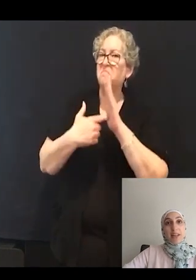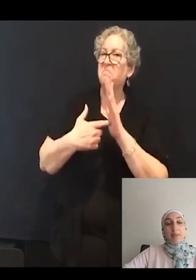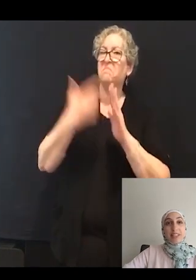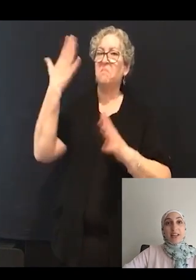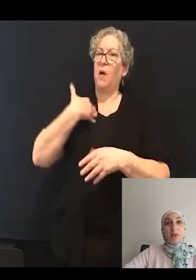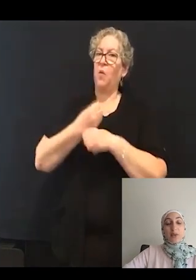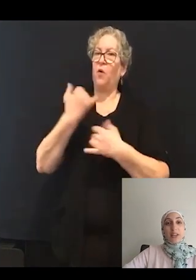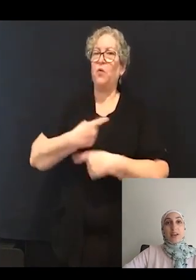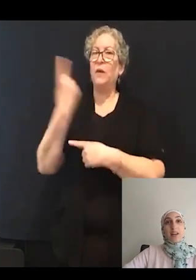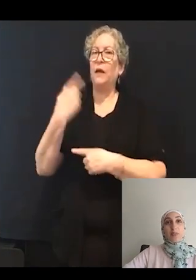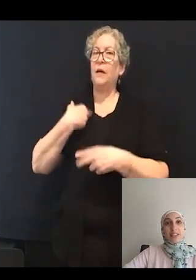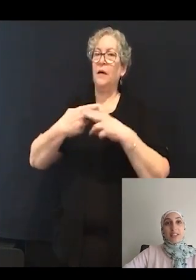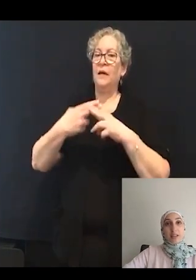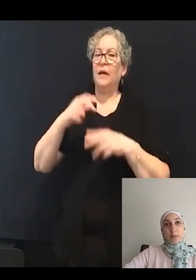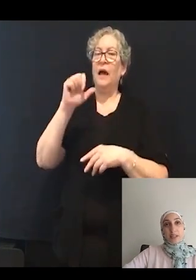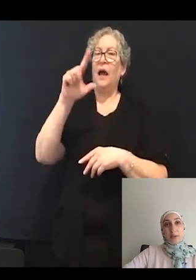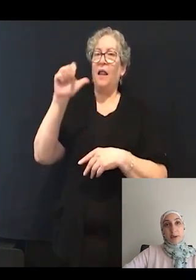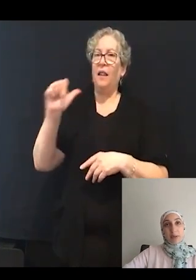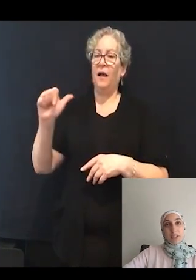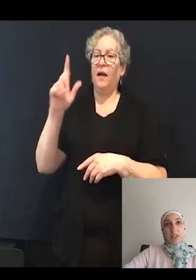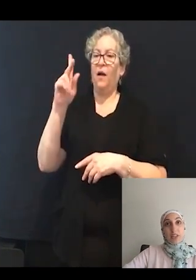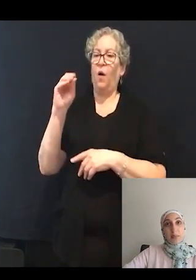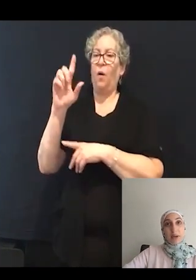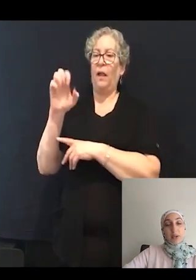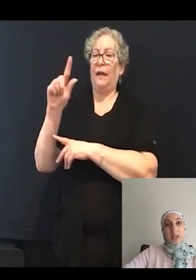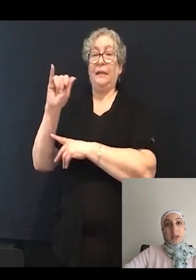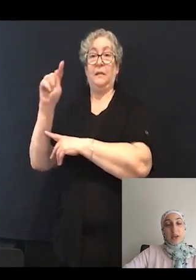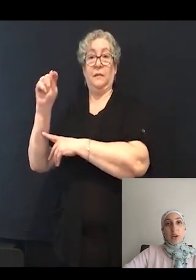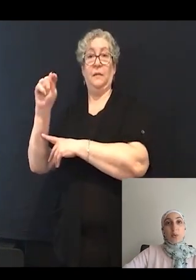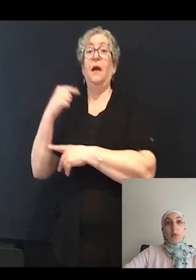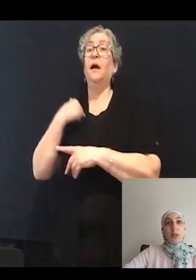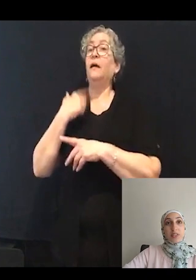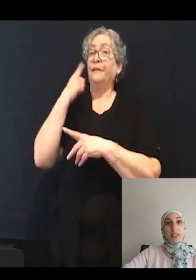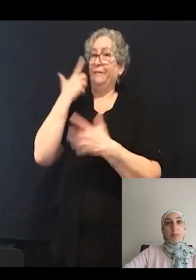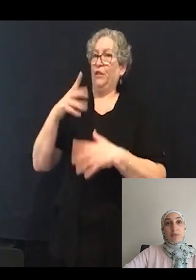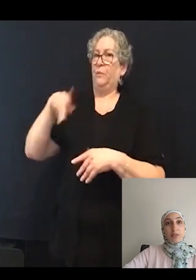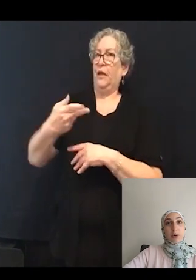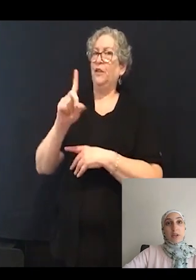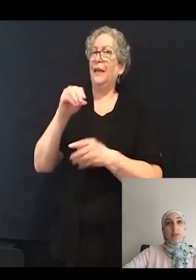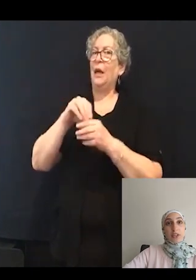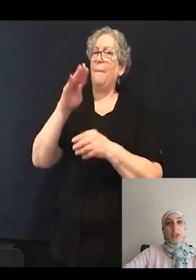My name is Alaa Koleilat and I recently completed my PhD at Mayo Clinic where we use the zebrafish model of Usher